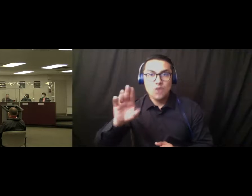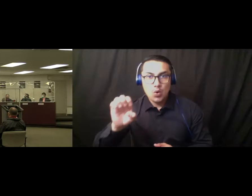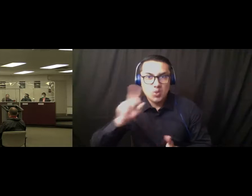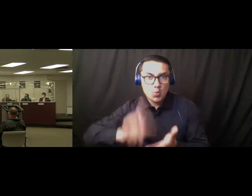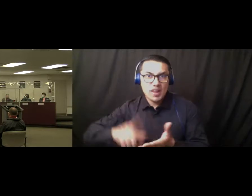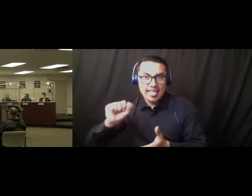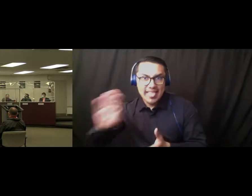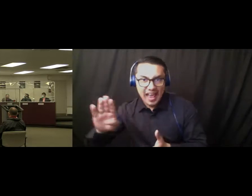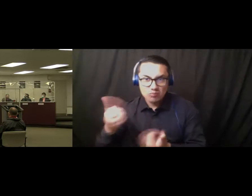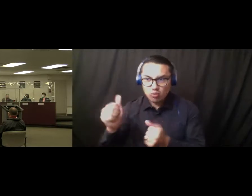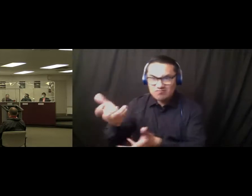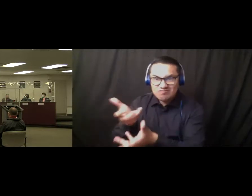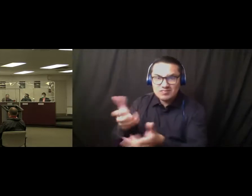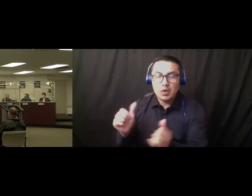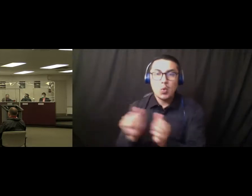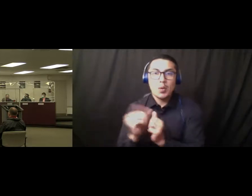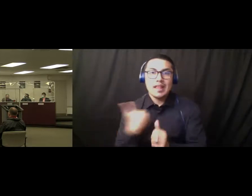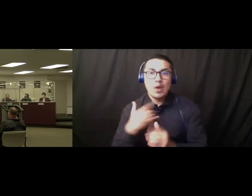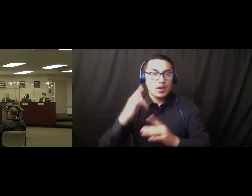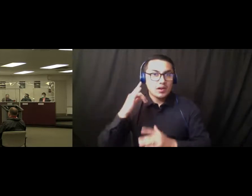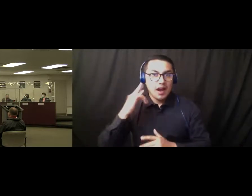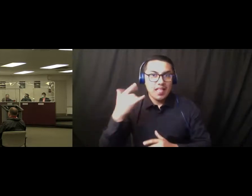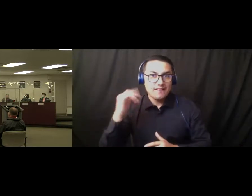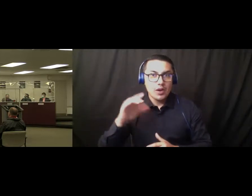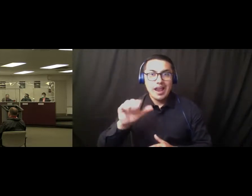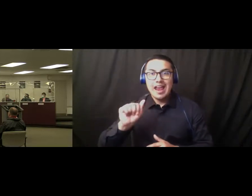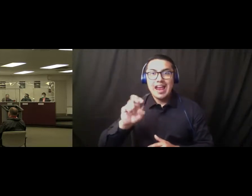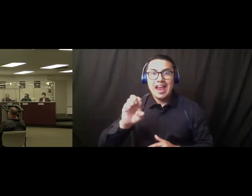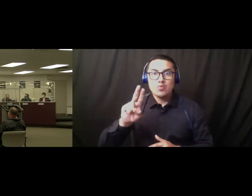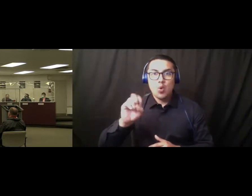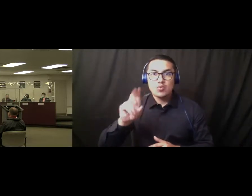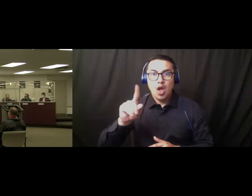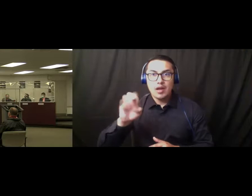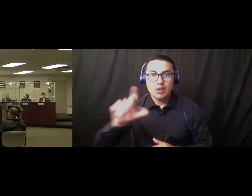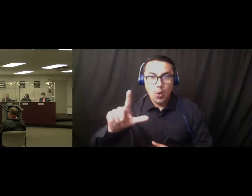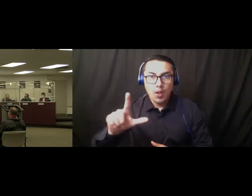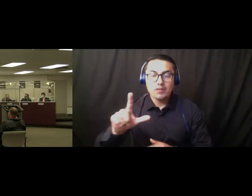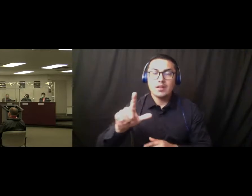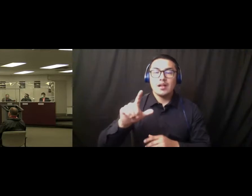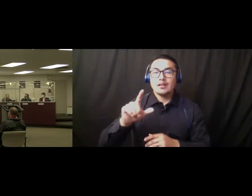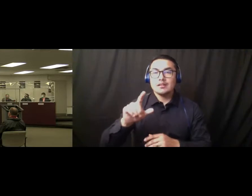California Aeronautical Institute. Um, and we uh, I have had some discussions with the